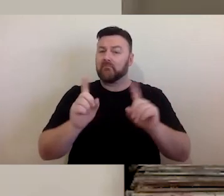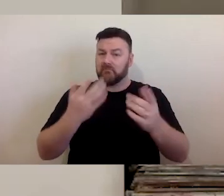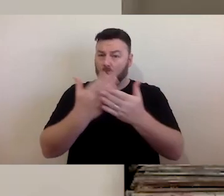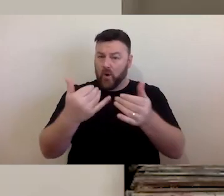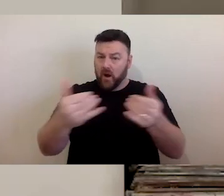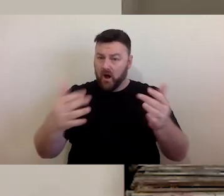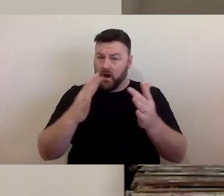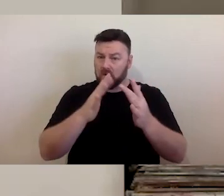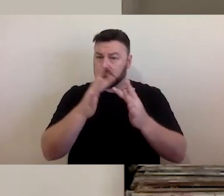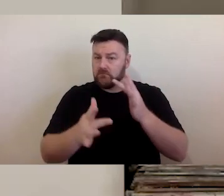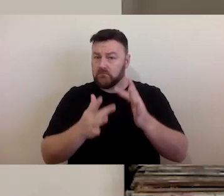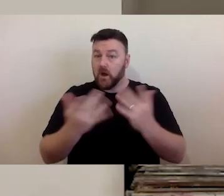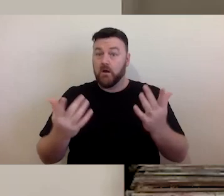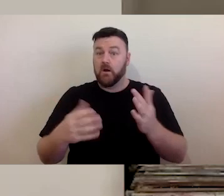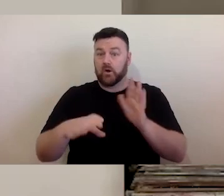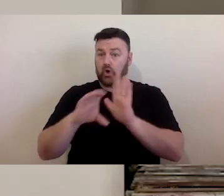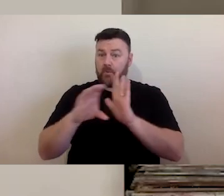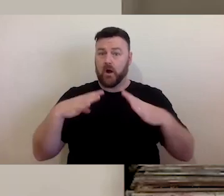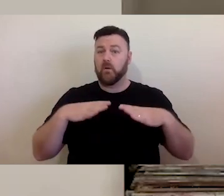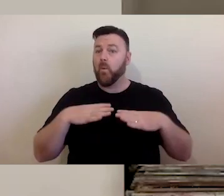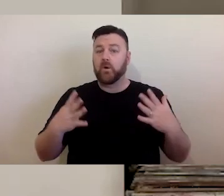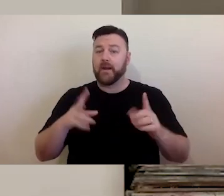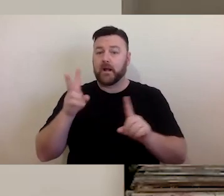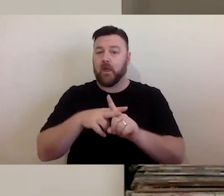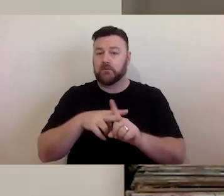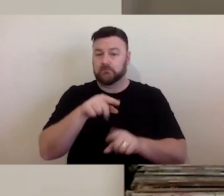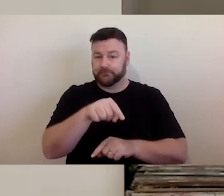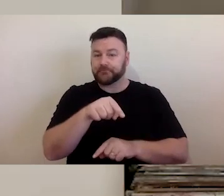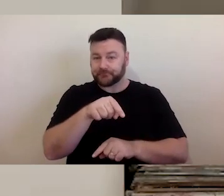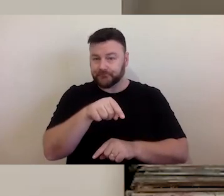automatically comes into play because the use of online is what's